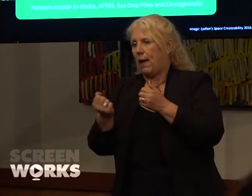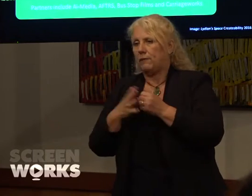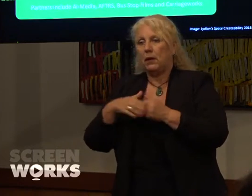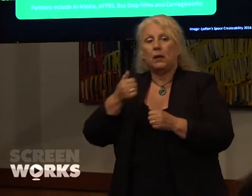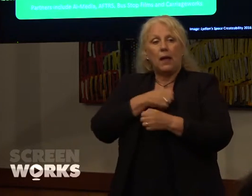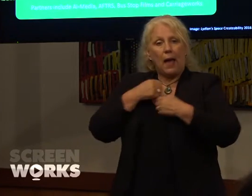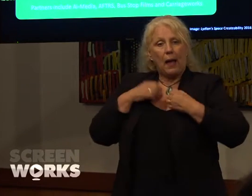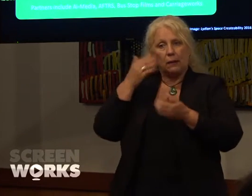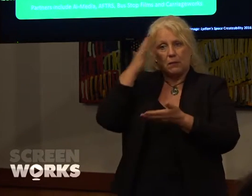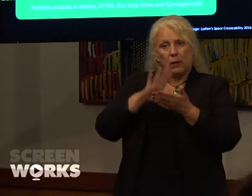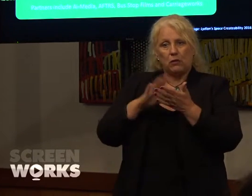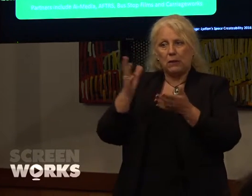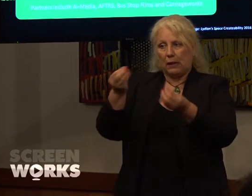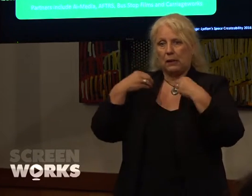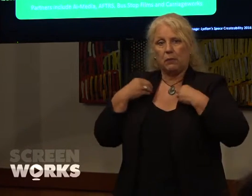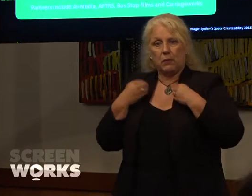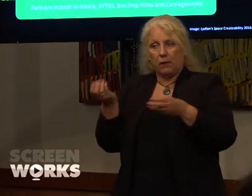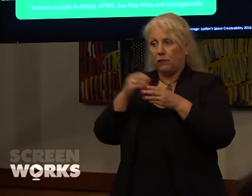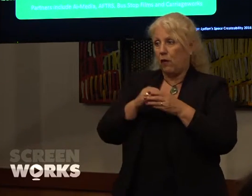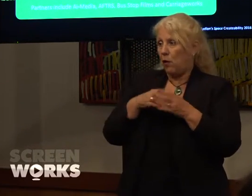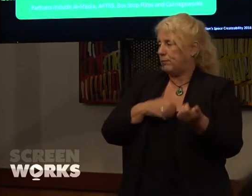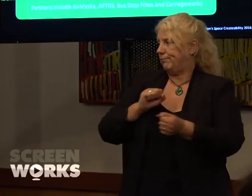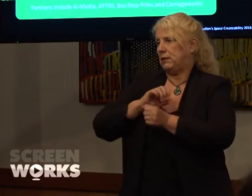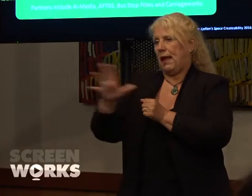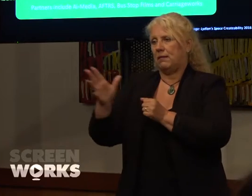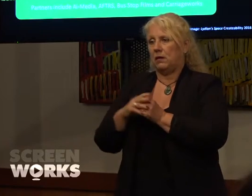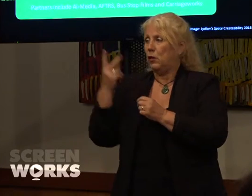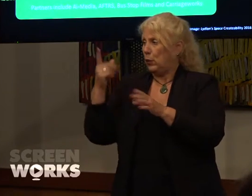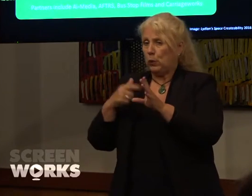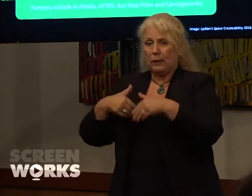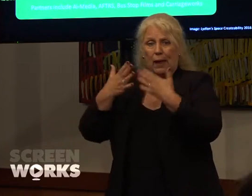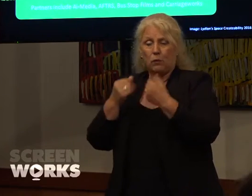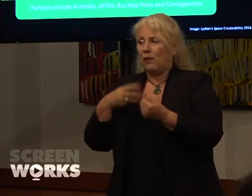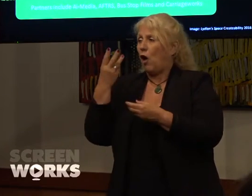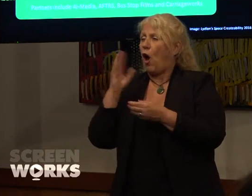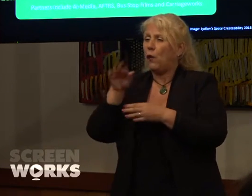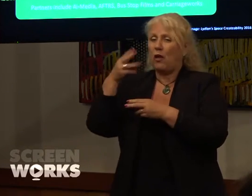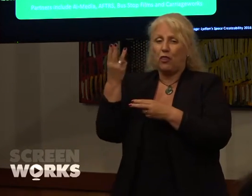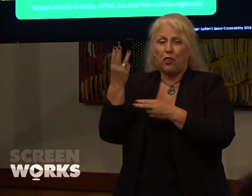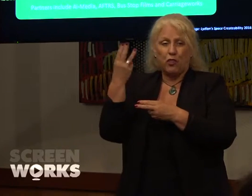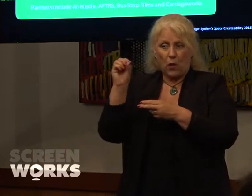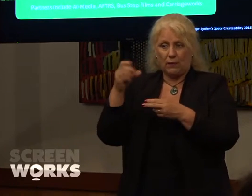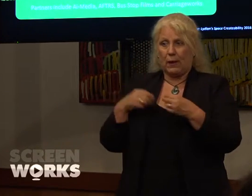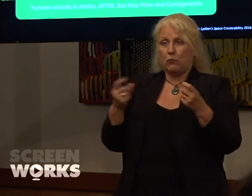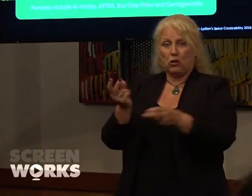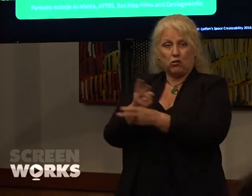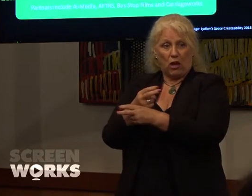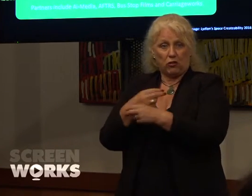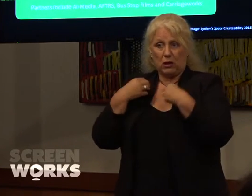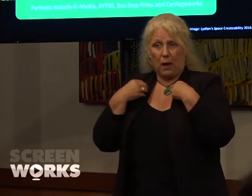and companies on board has been fantastic. Over just a couple of days we've got over 30 productions and companies on board. Everybody said yes